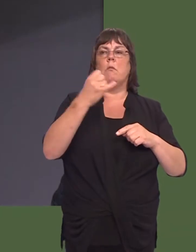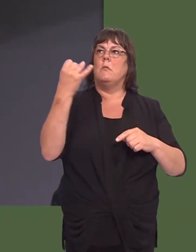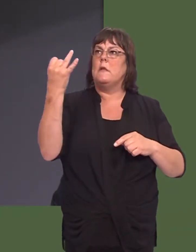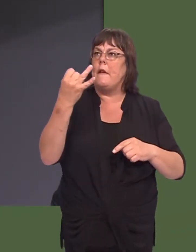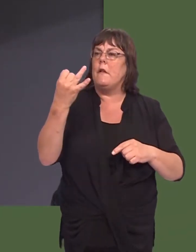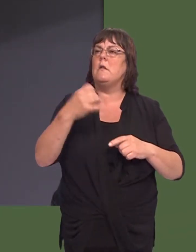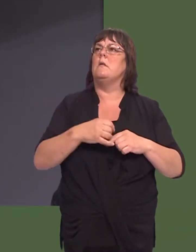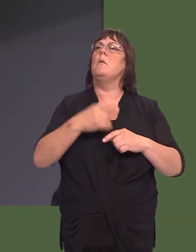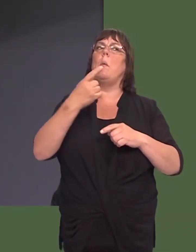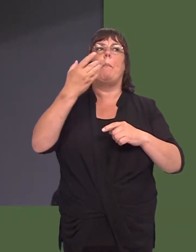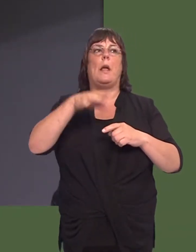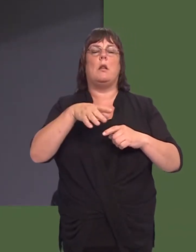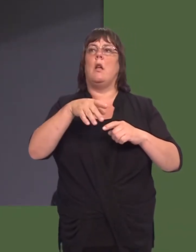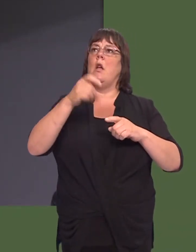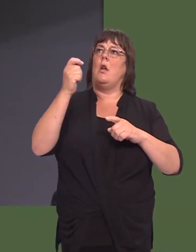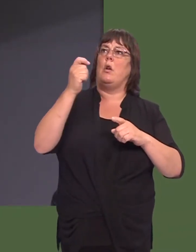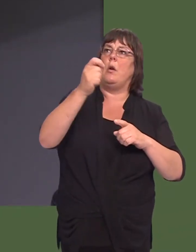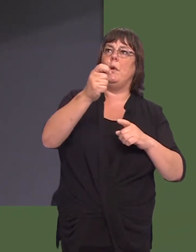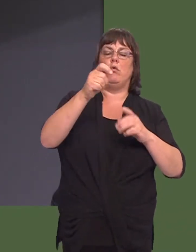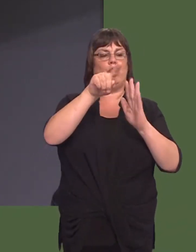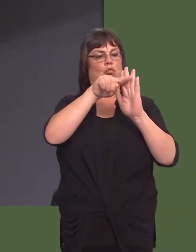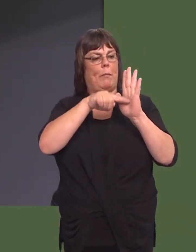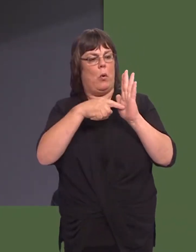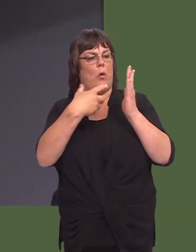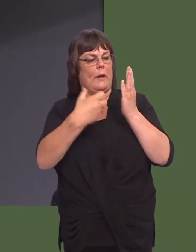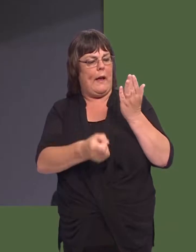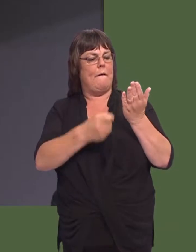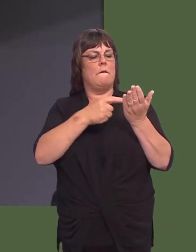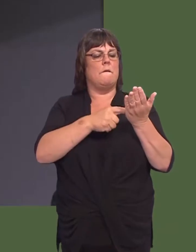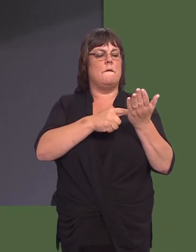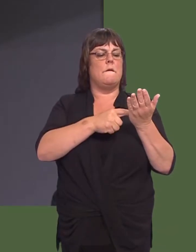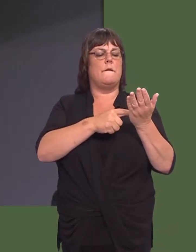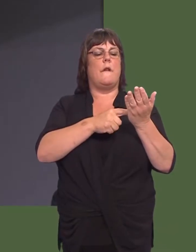similar assurances after a commissioned report was produced for the Welsh Government and